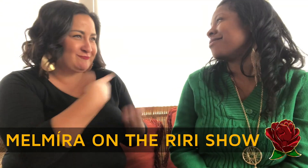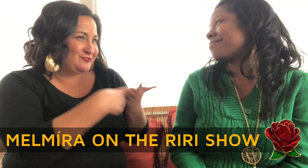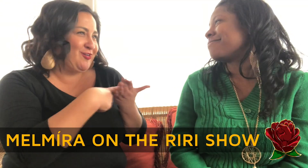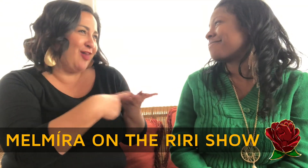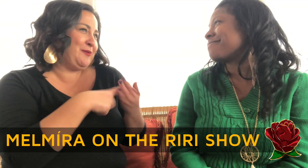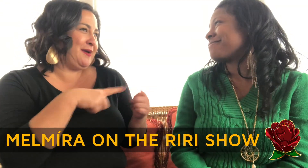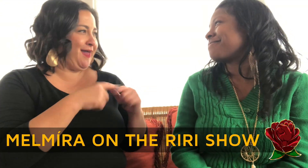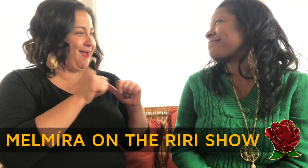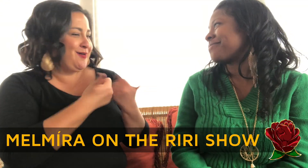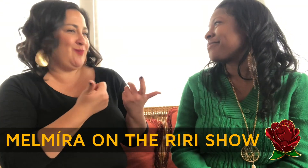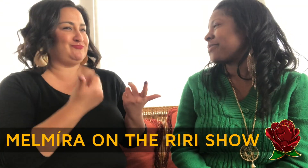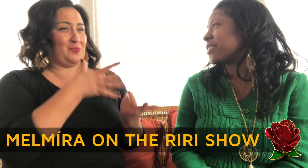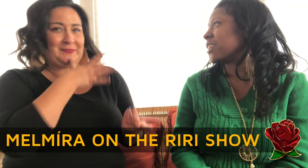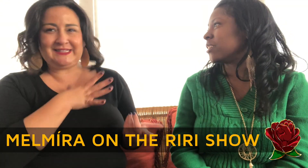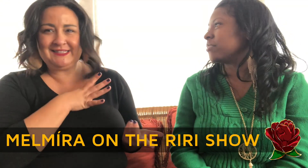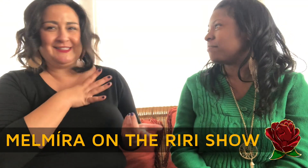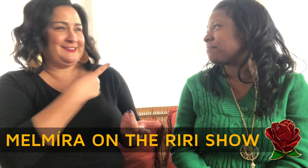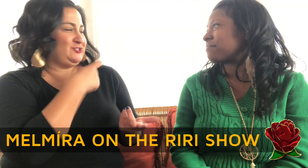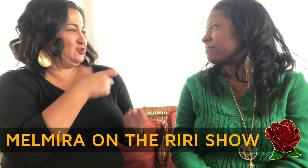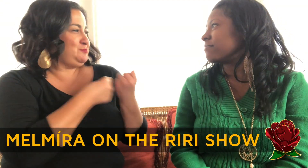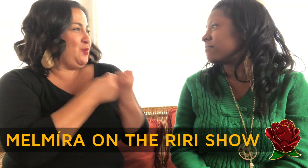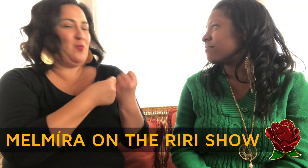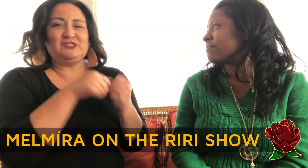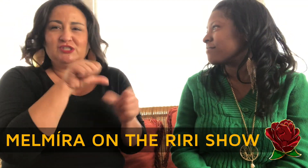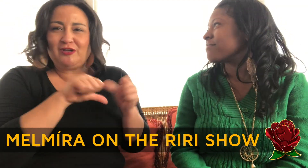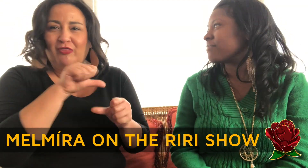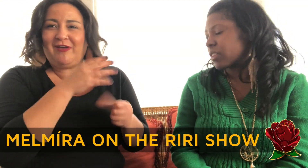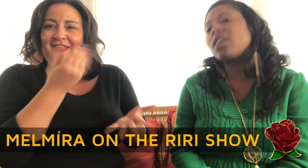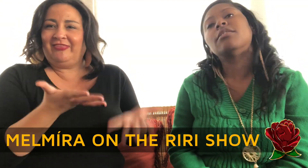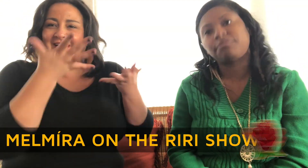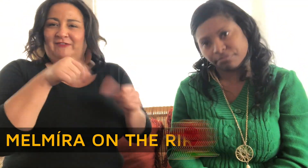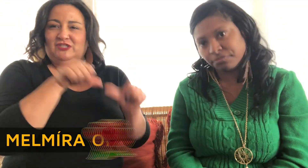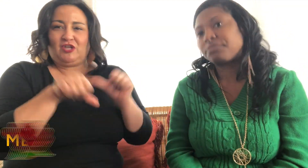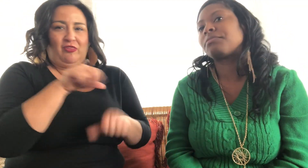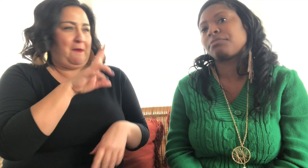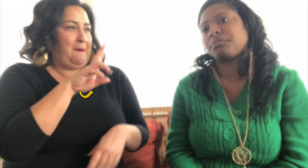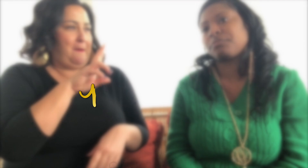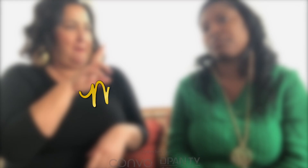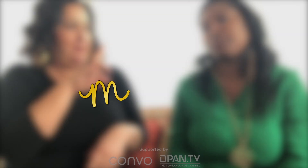I know we were talking about how women should support each other and lift each other up.